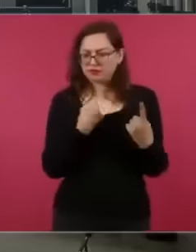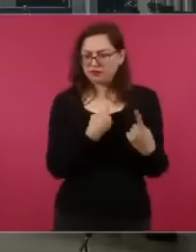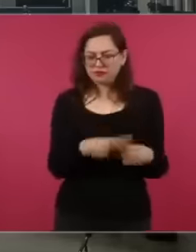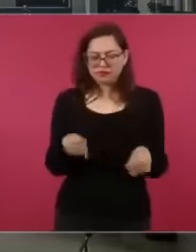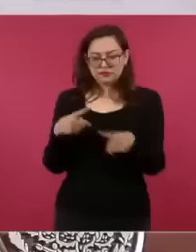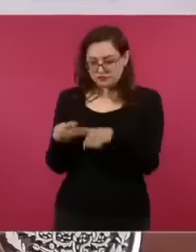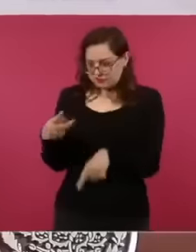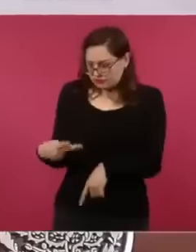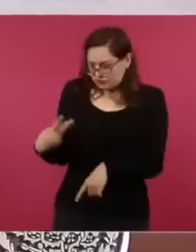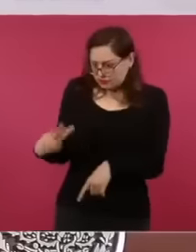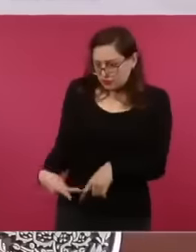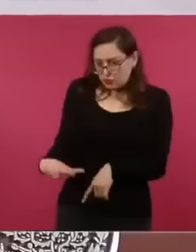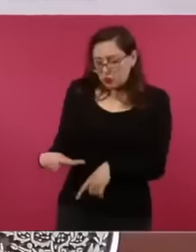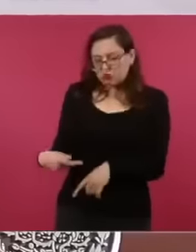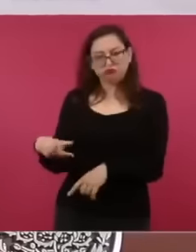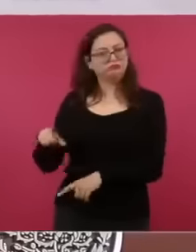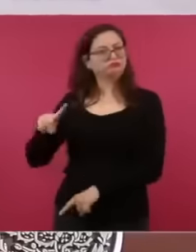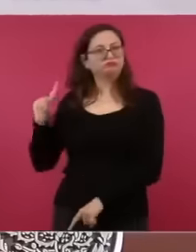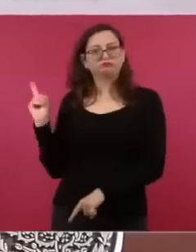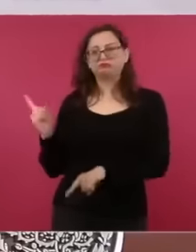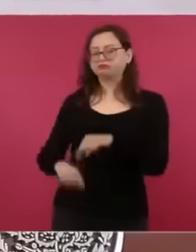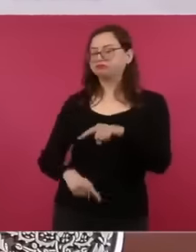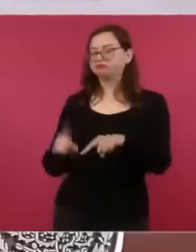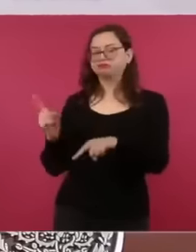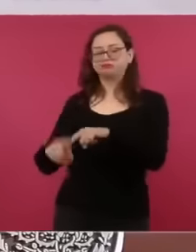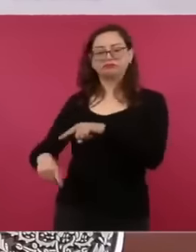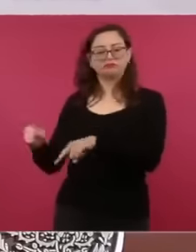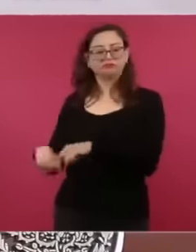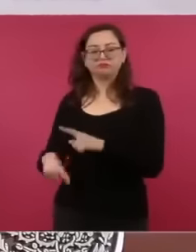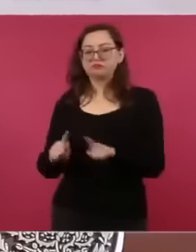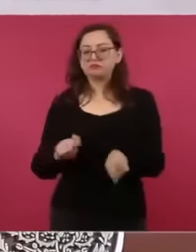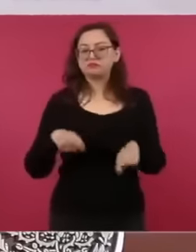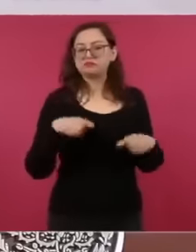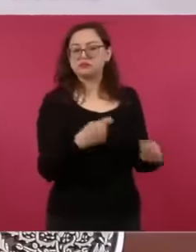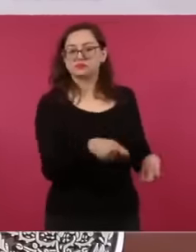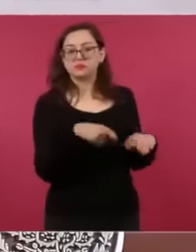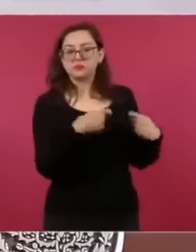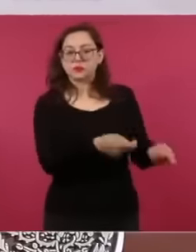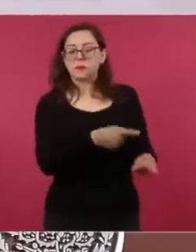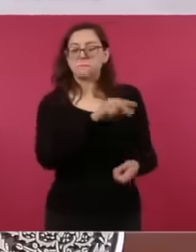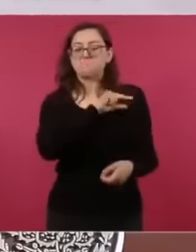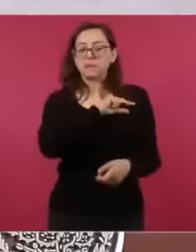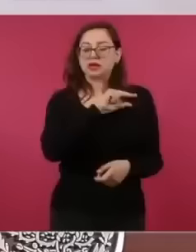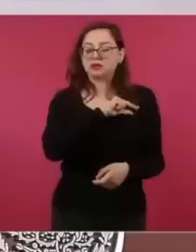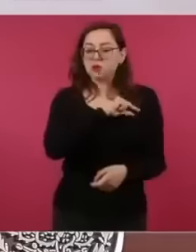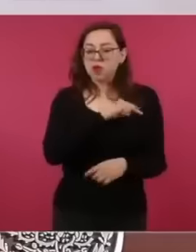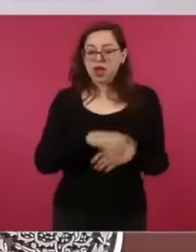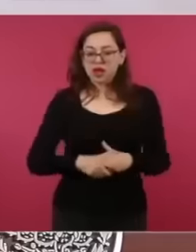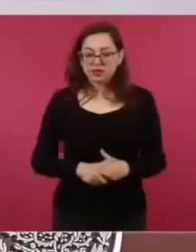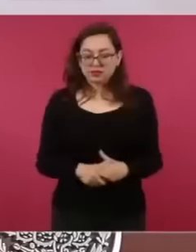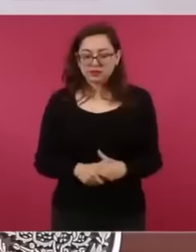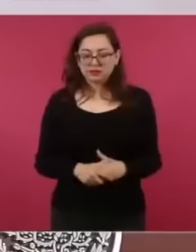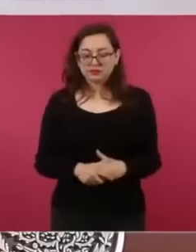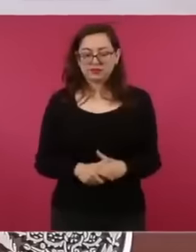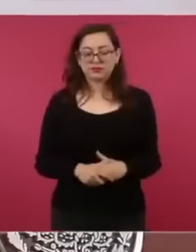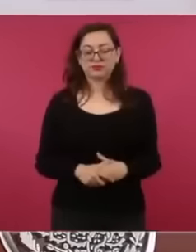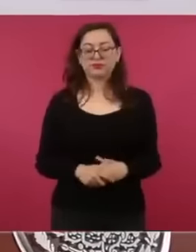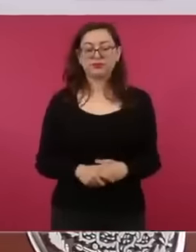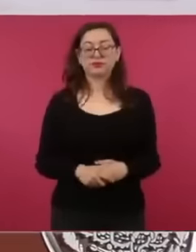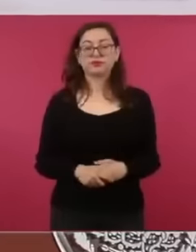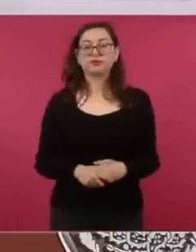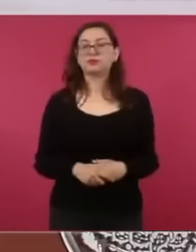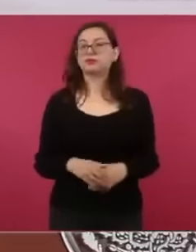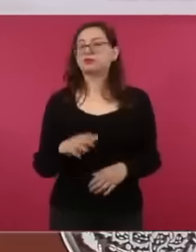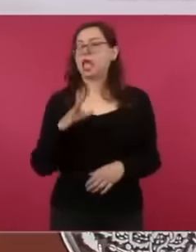the name because they euphemistically called it